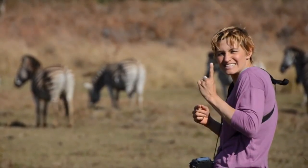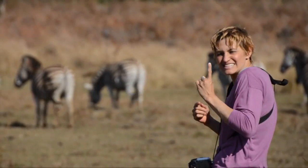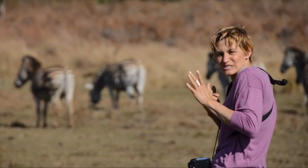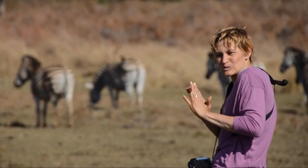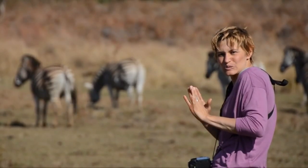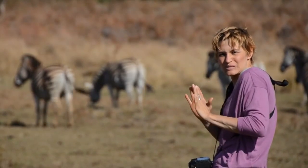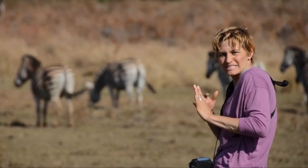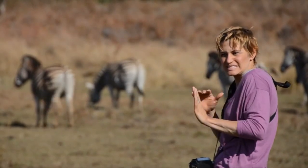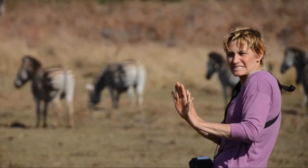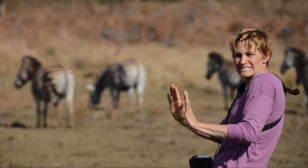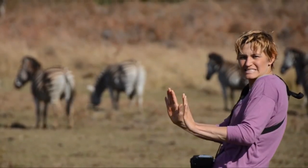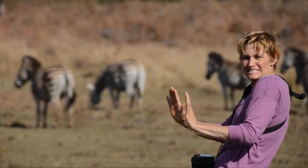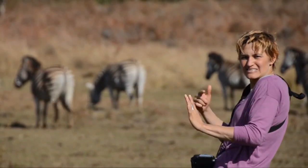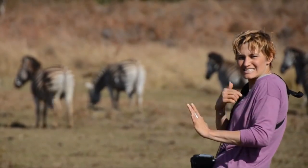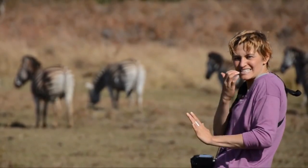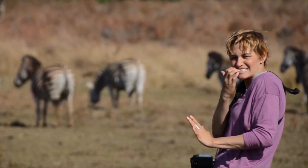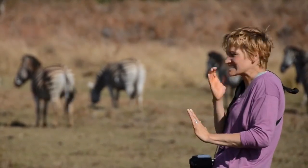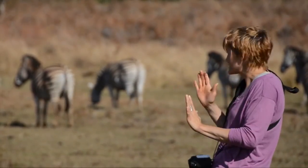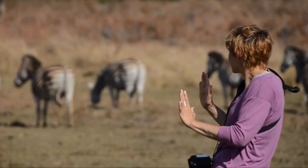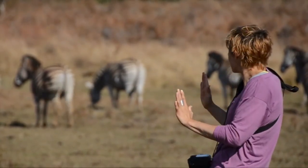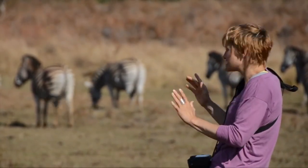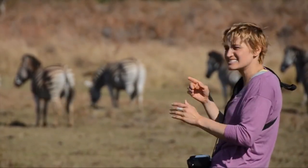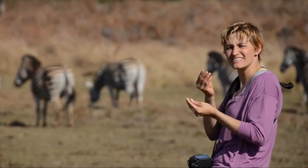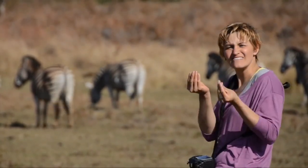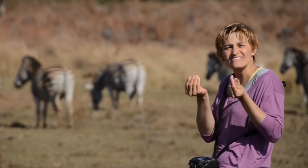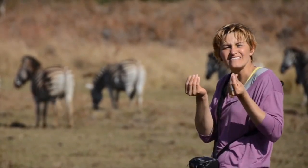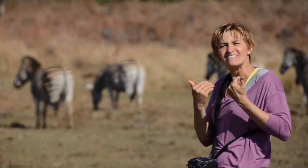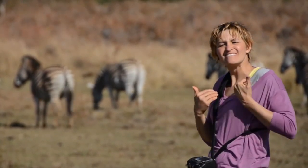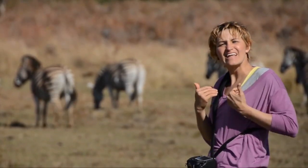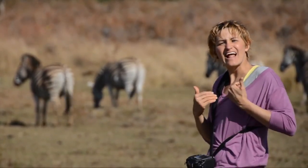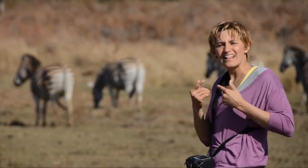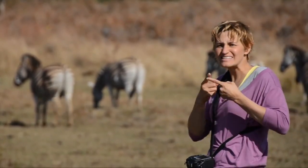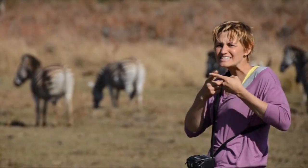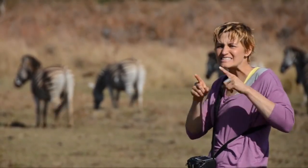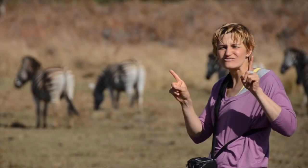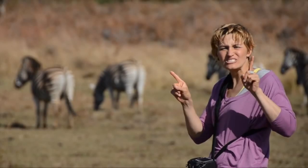Getting closer to them but keeping a safe distance between them and me.